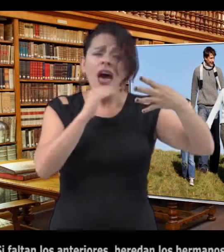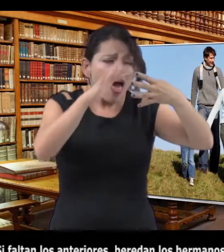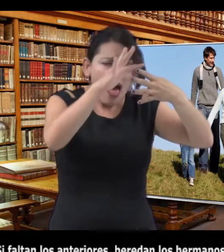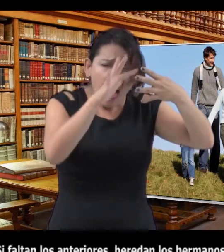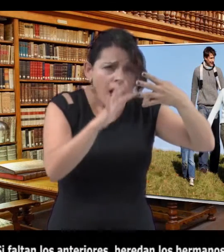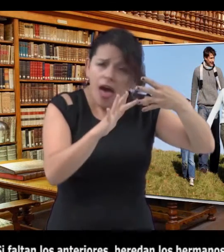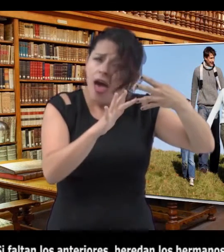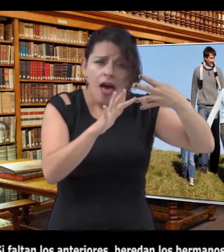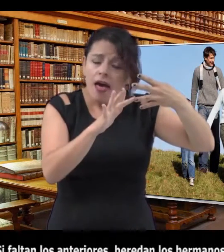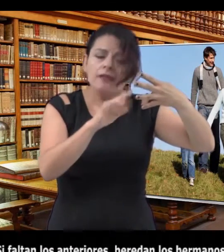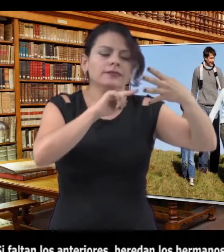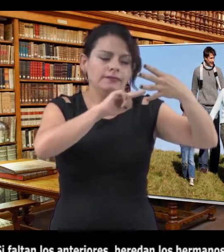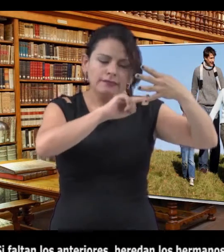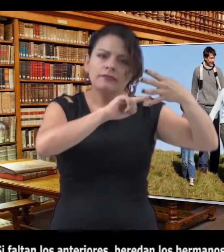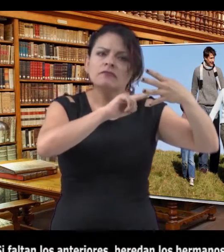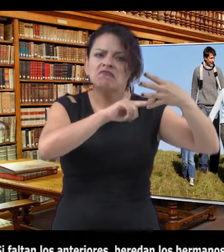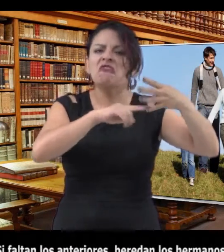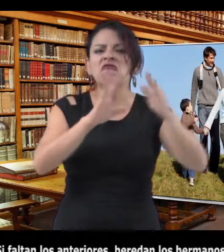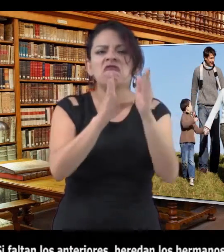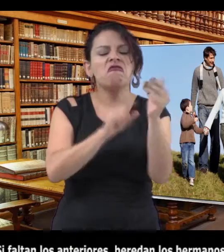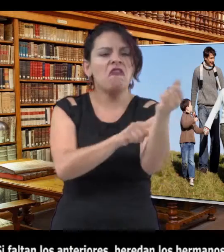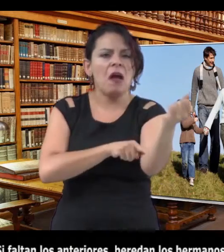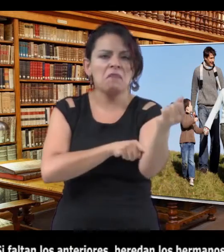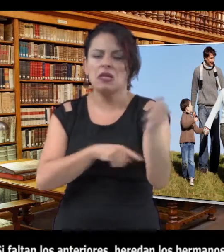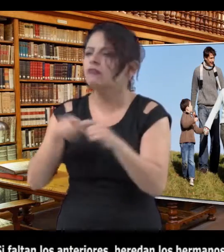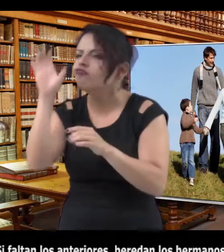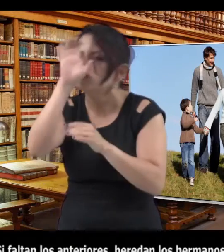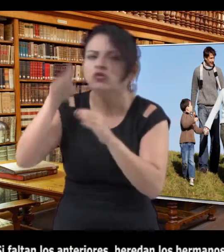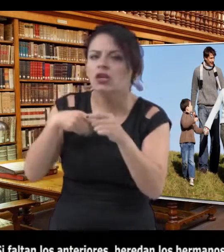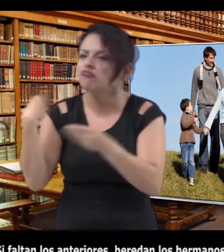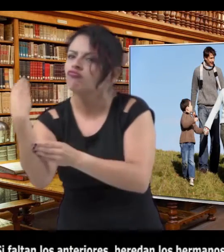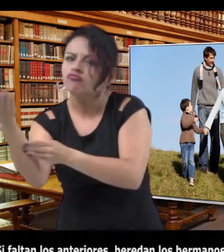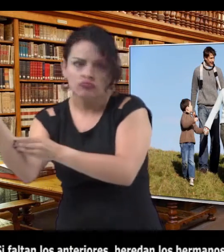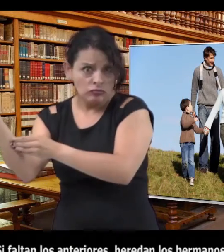If those are absent, the heirs will be the siblings of the deceased (on mother's or father's side), or just one of them.